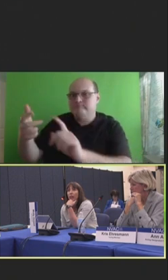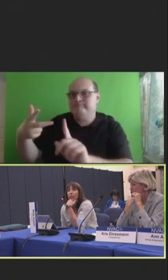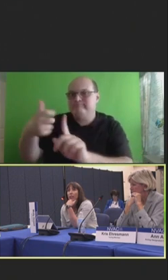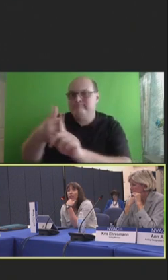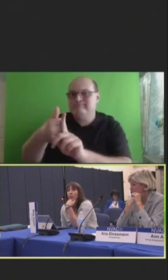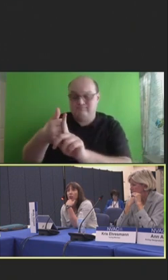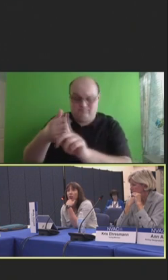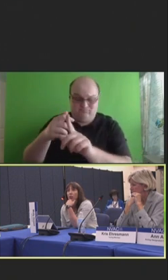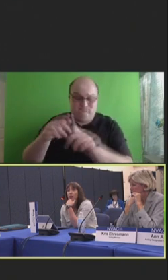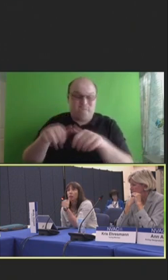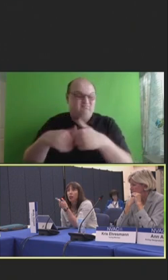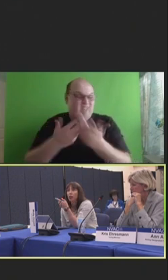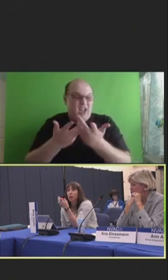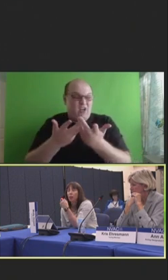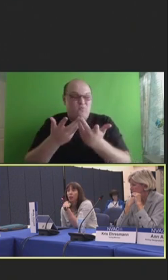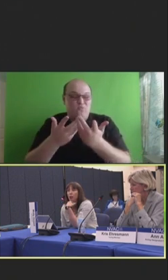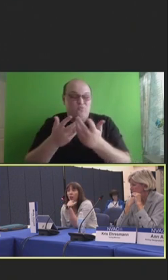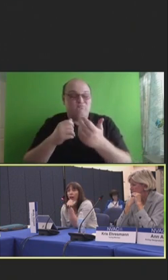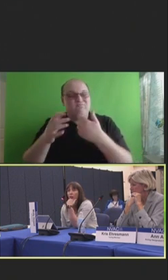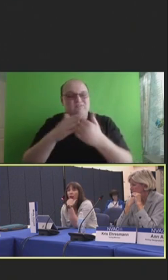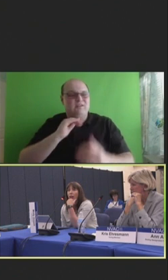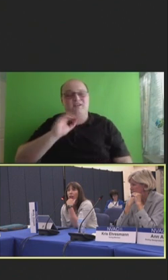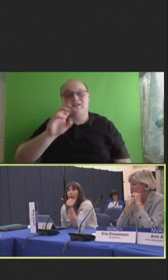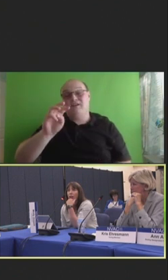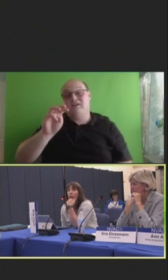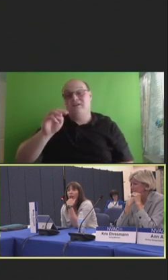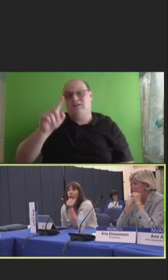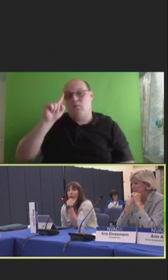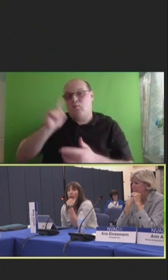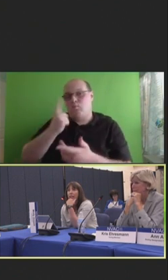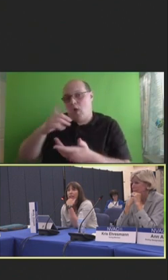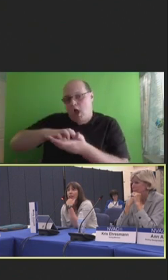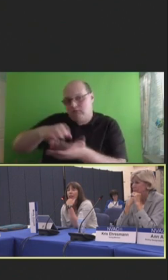they need in terms of whether it's a monoclonal antibody or other therapies?